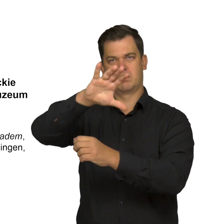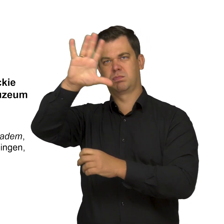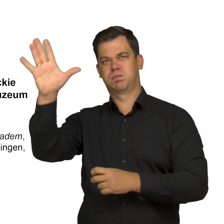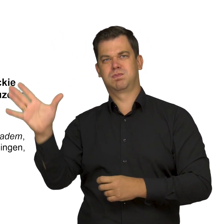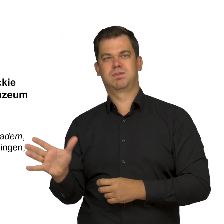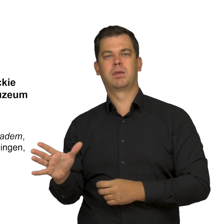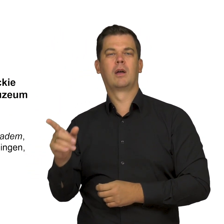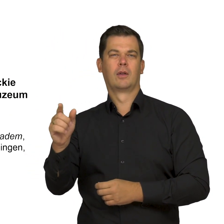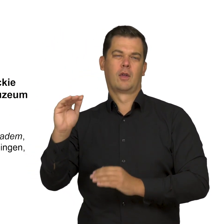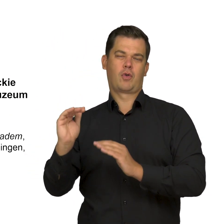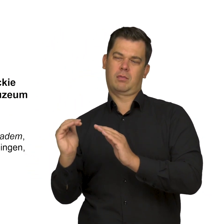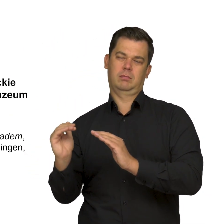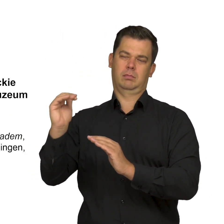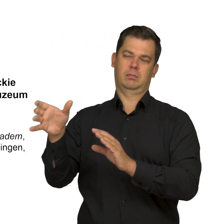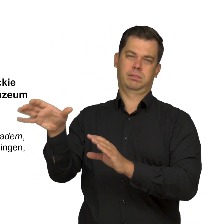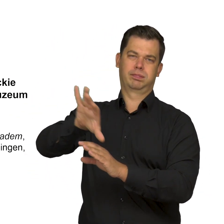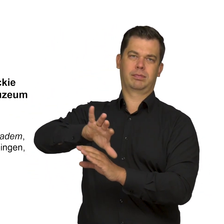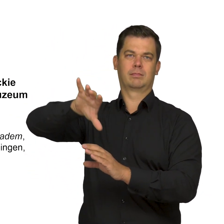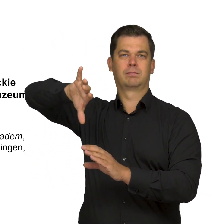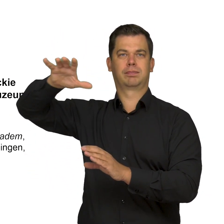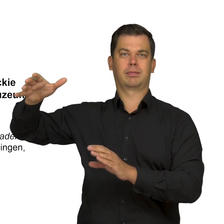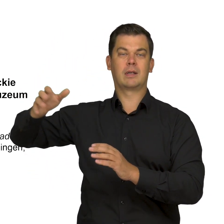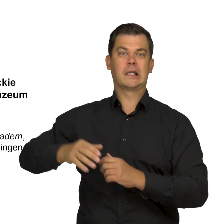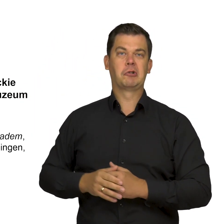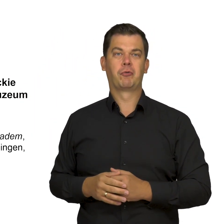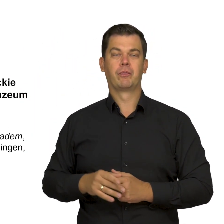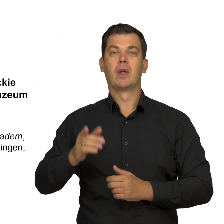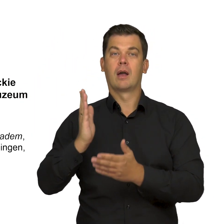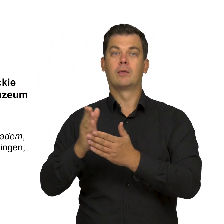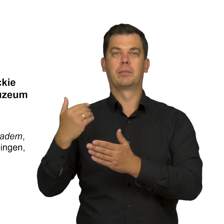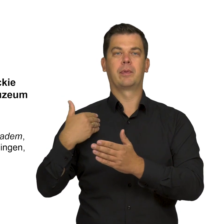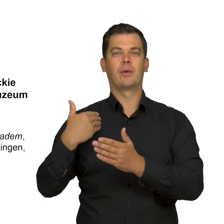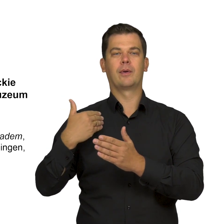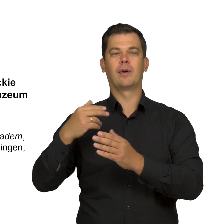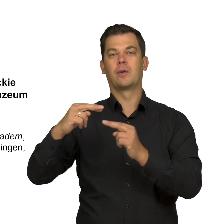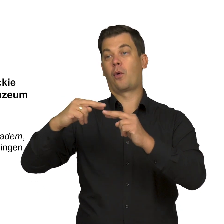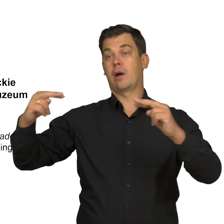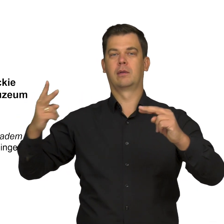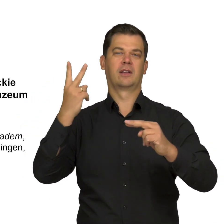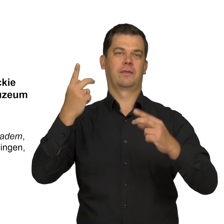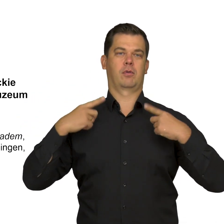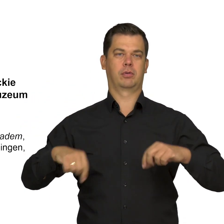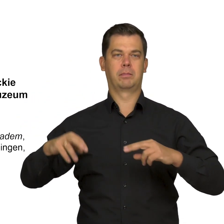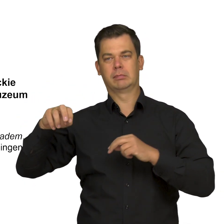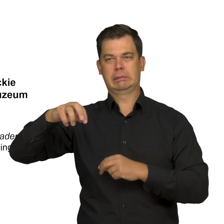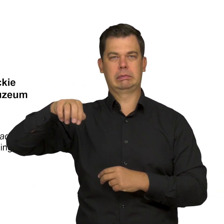painted slightly above the lower edge of the painting. We can see two figures crossing the makeshift footbridge next to it.